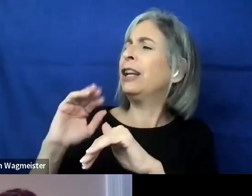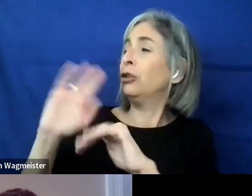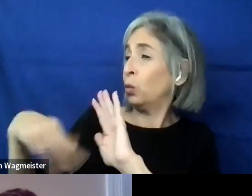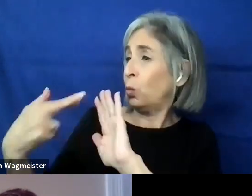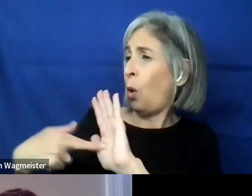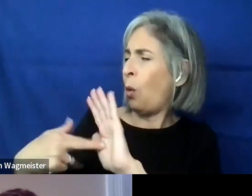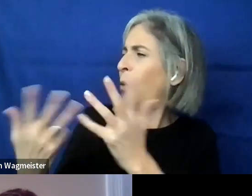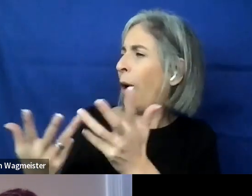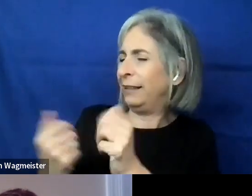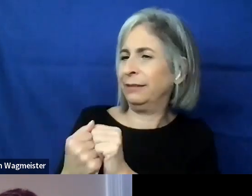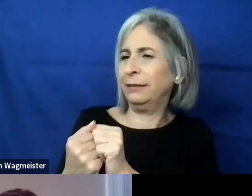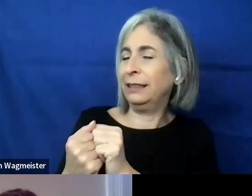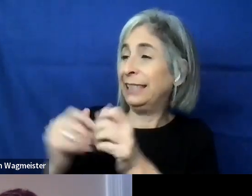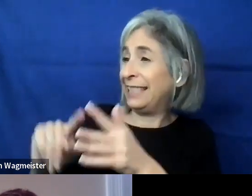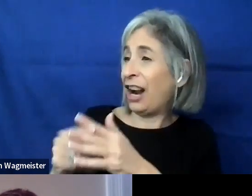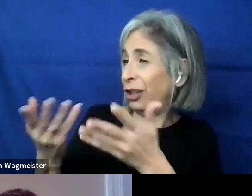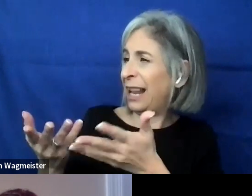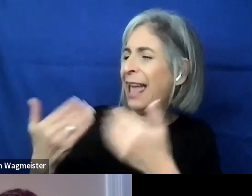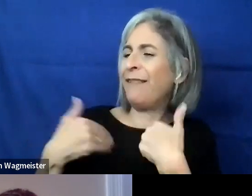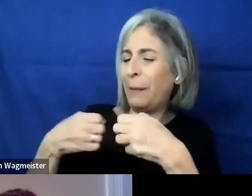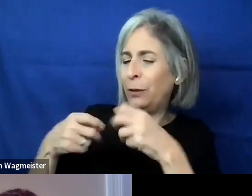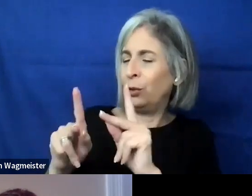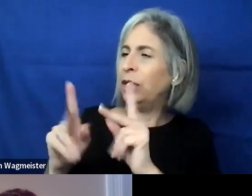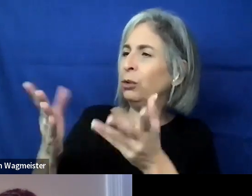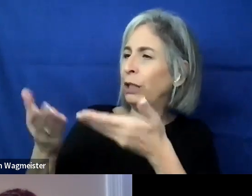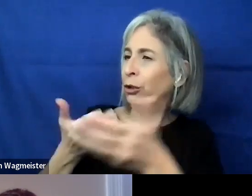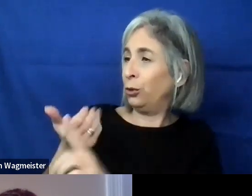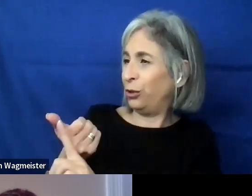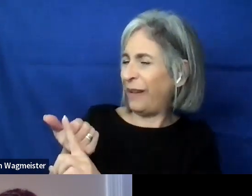And we'll just start there and let you have a chance to to introduce yourself, what you